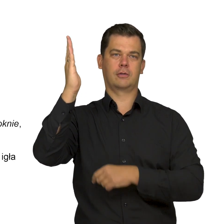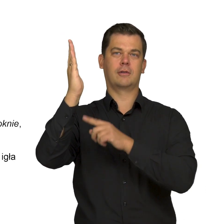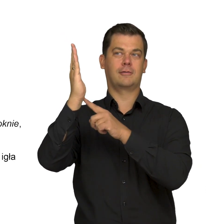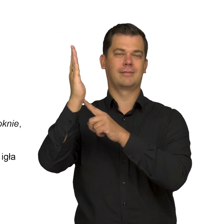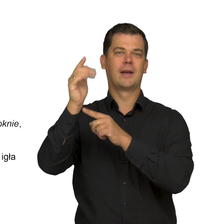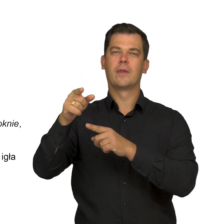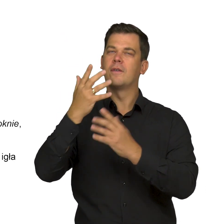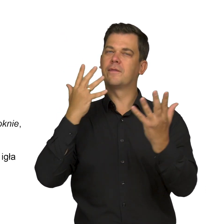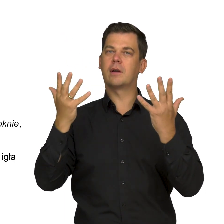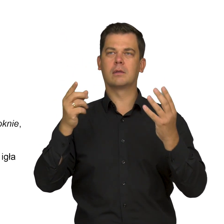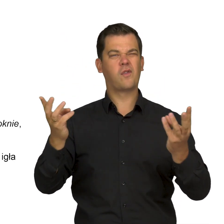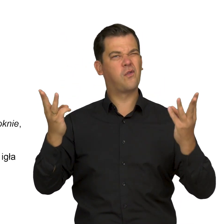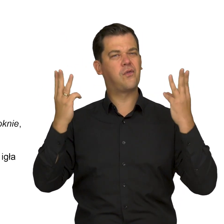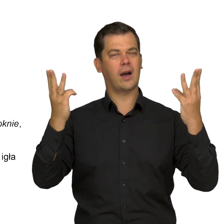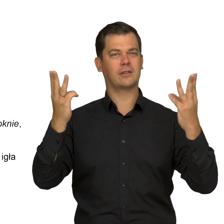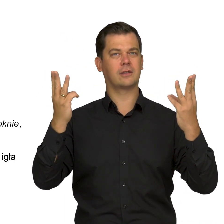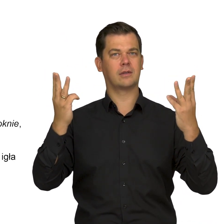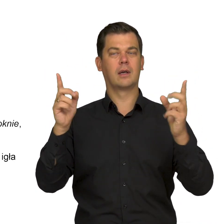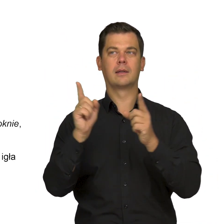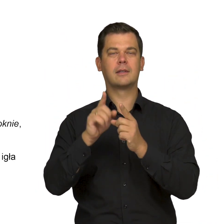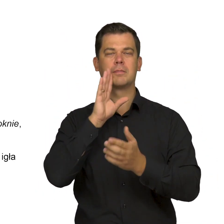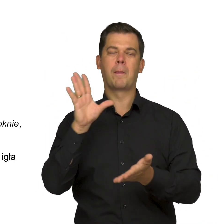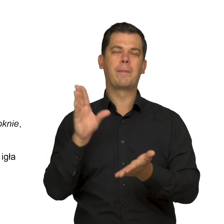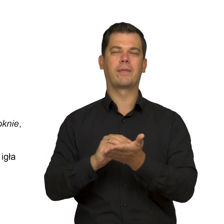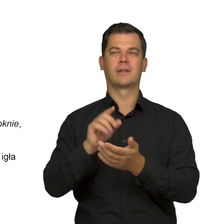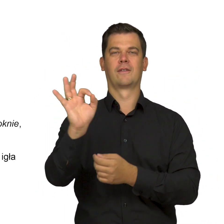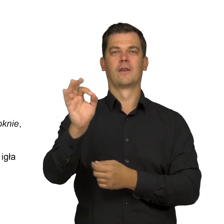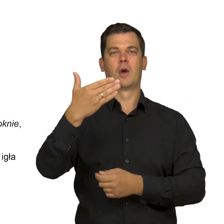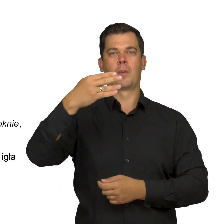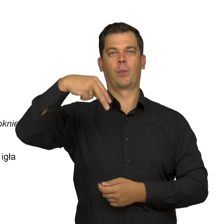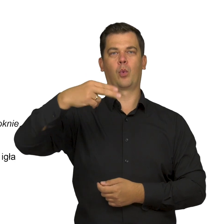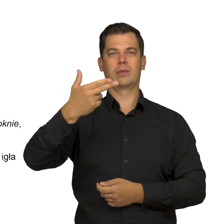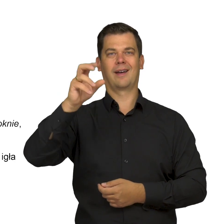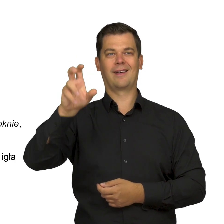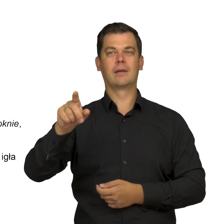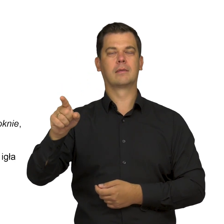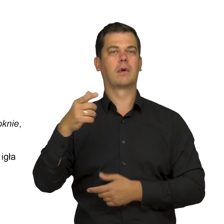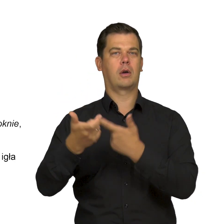which shows an important and oft-repeated motif in Munch’s art: